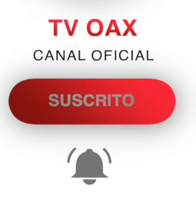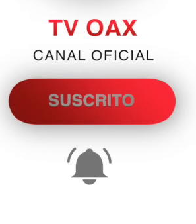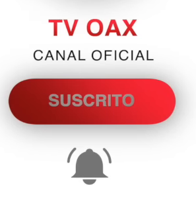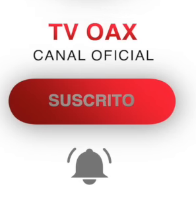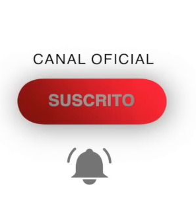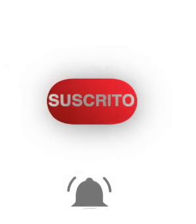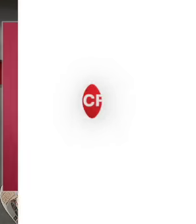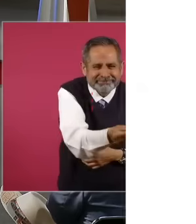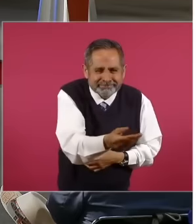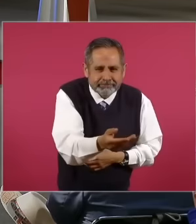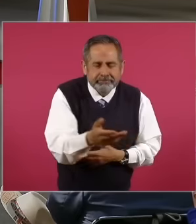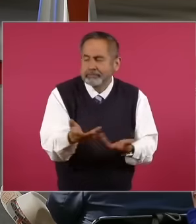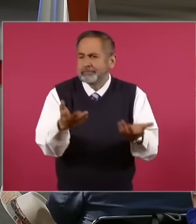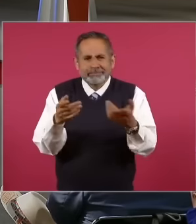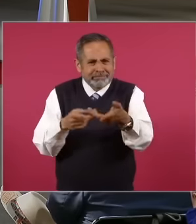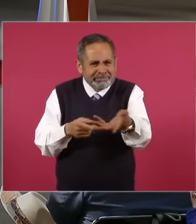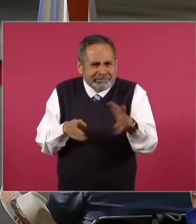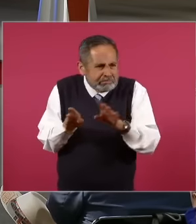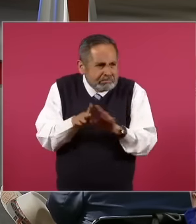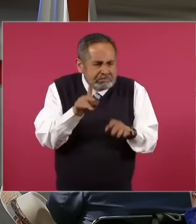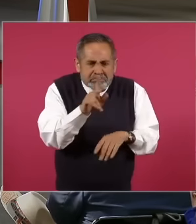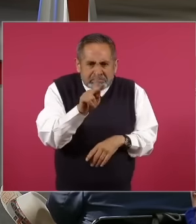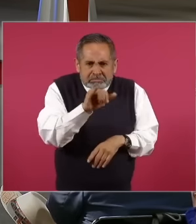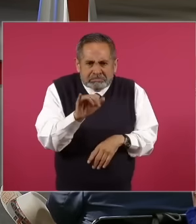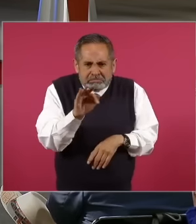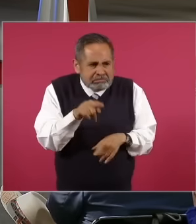this I do not know if it is the